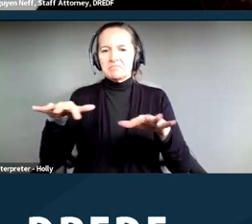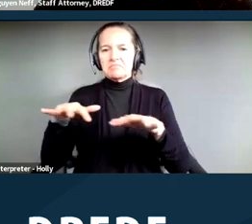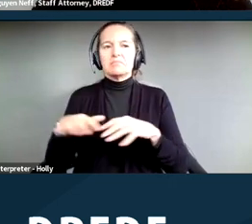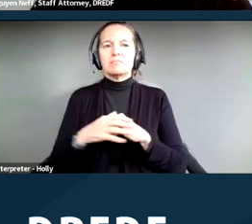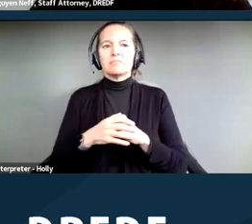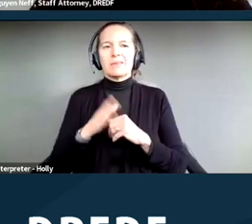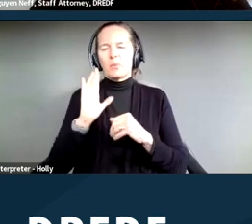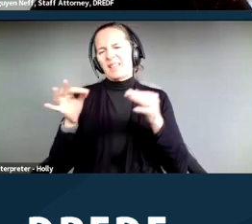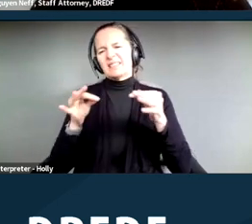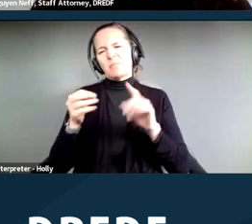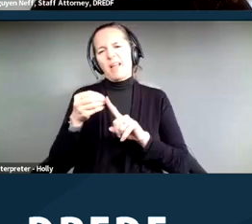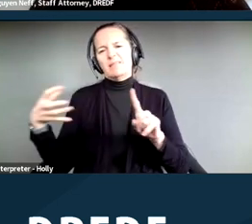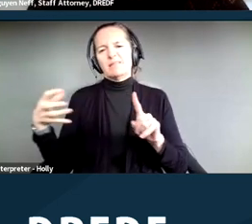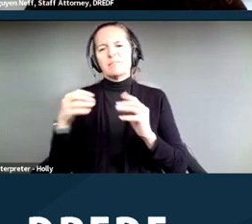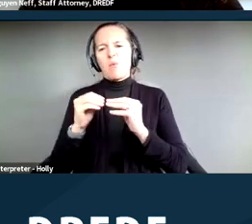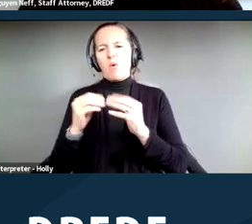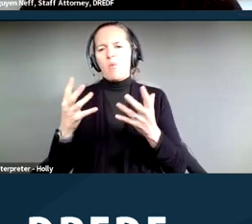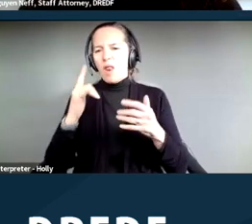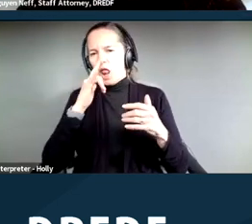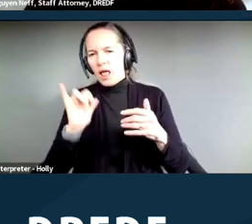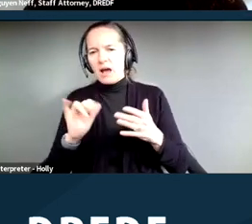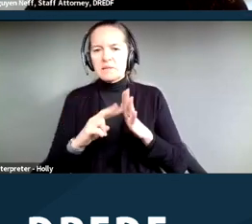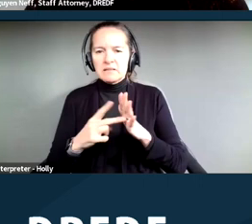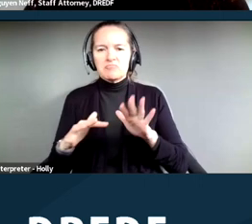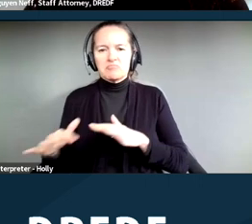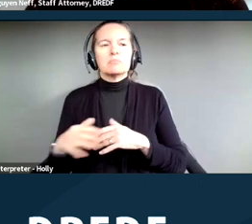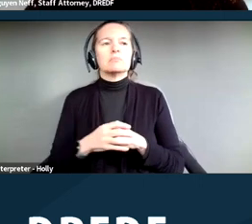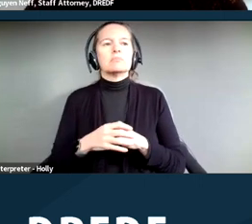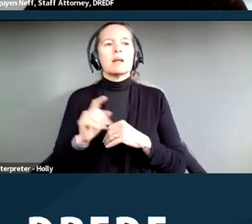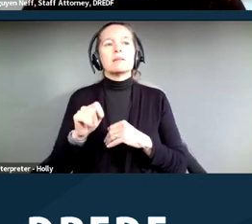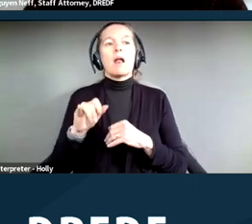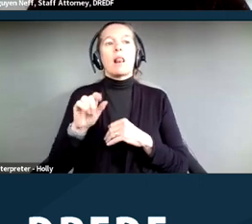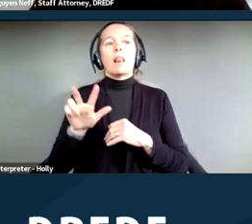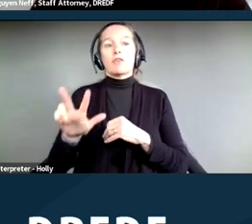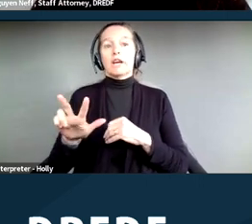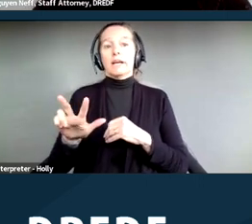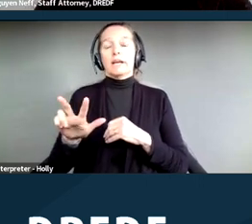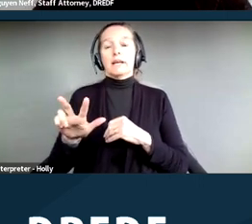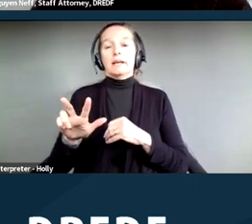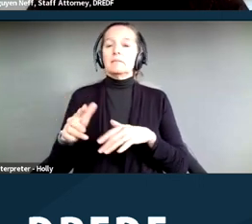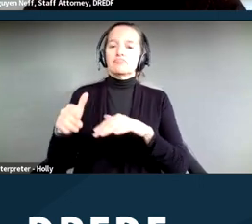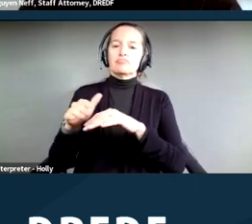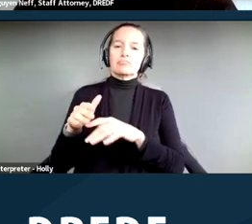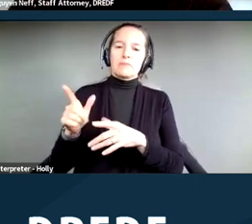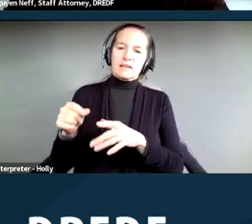what that means and what that looks like. Title III of the ADA covers public accommodations,